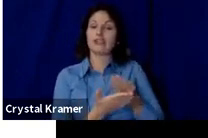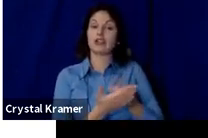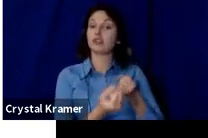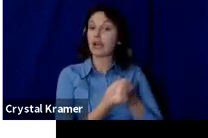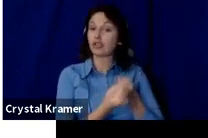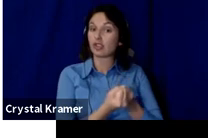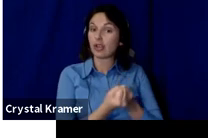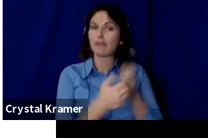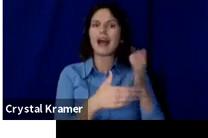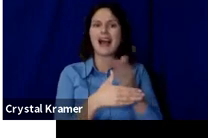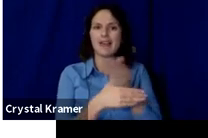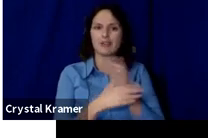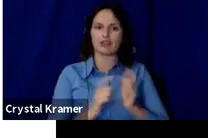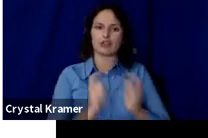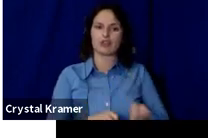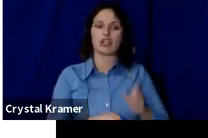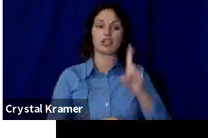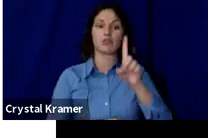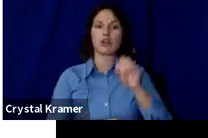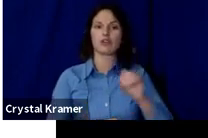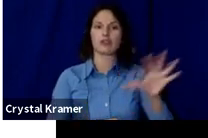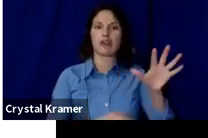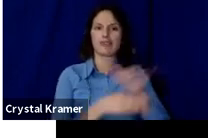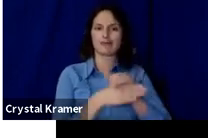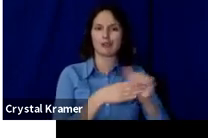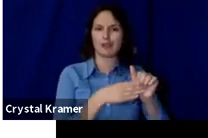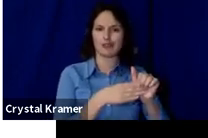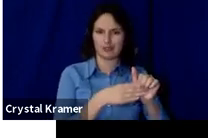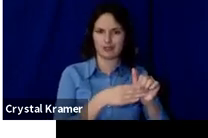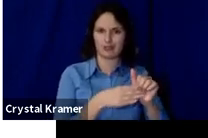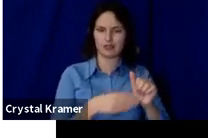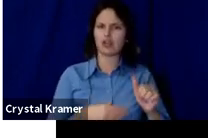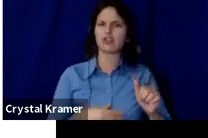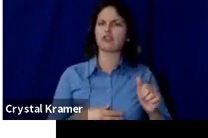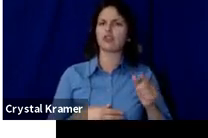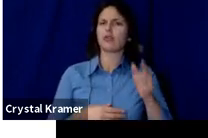So how do these numbers help you set your goal?